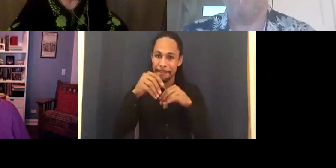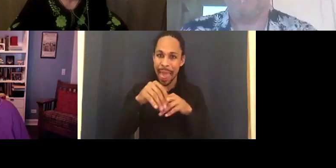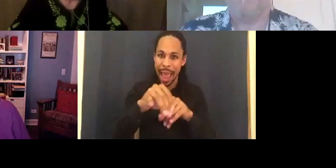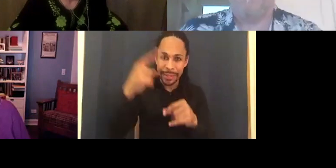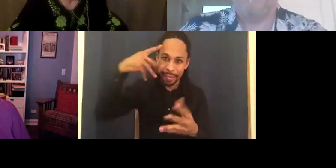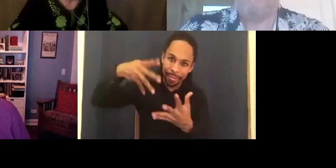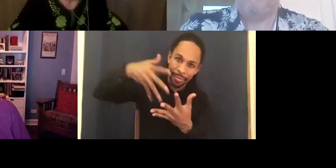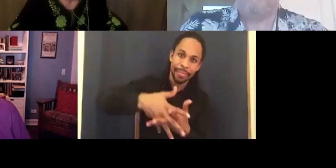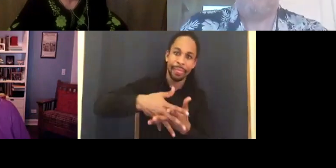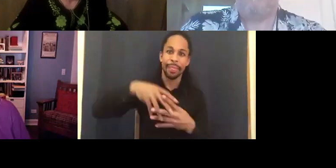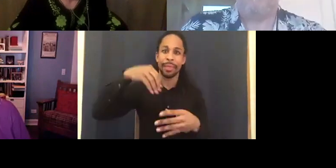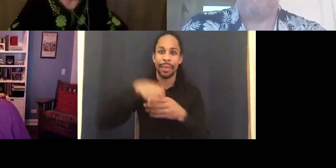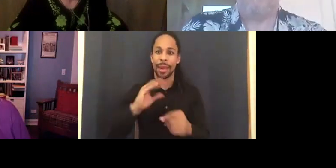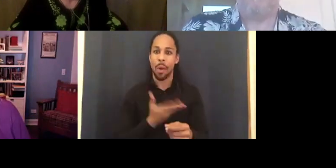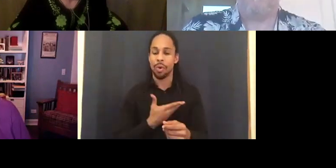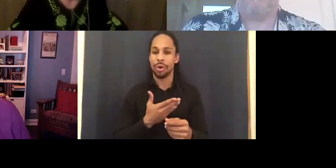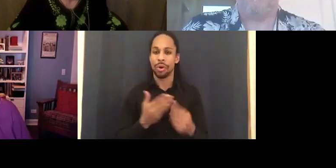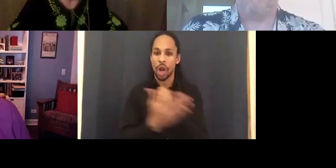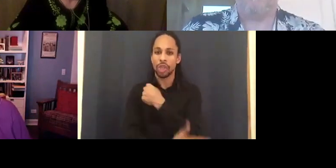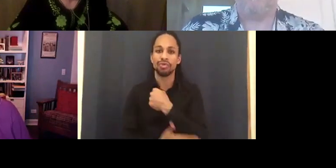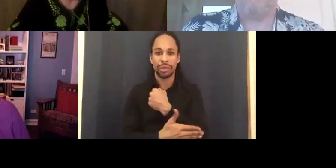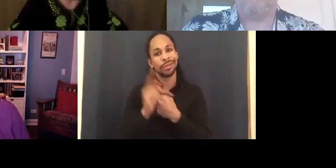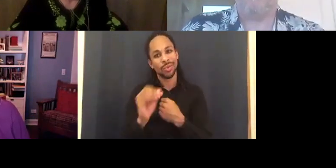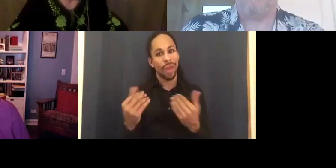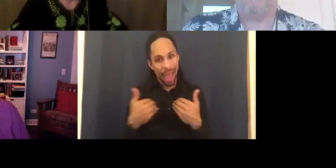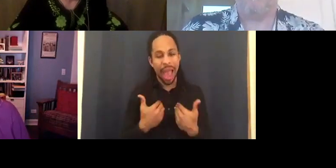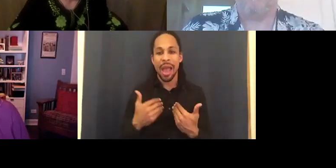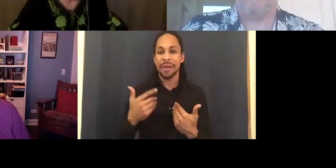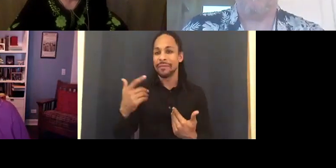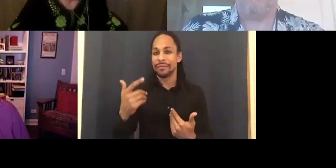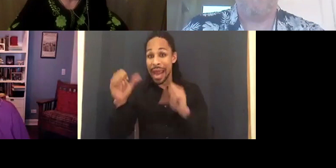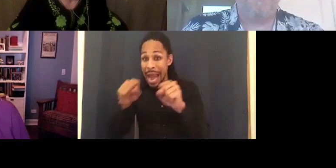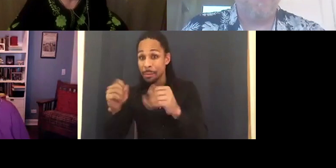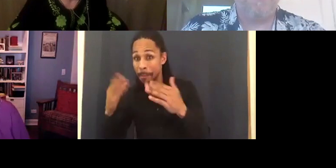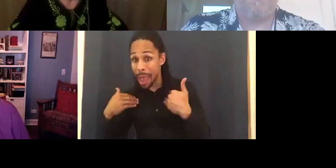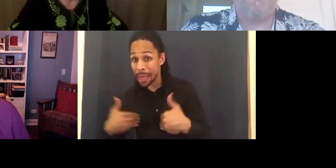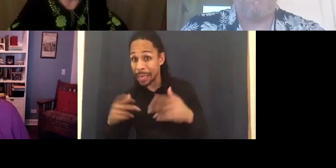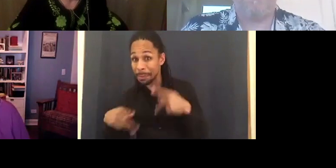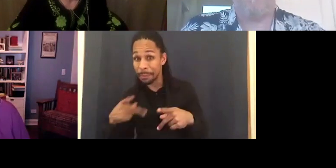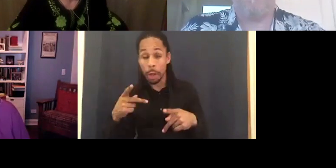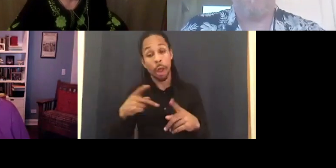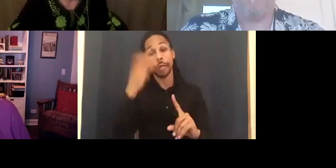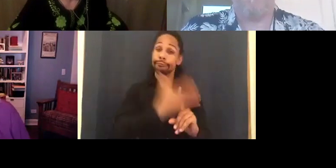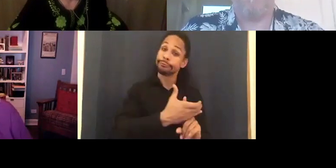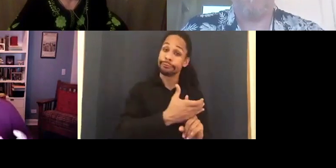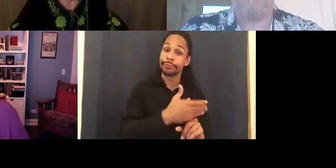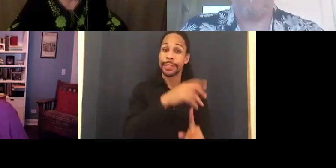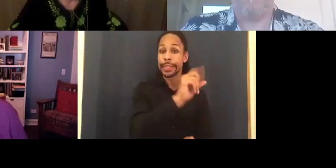It's going to be really hard to break into it.